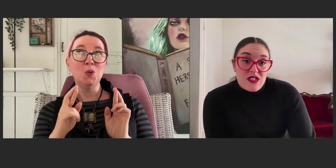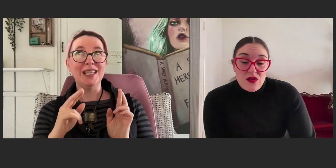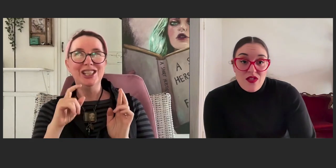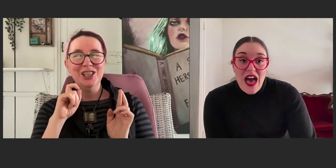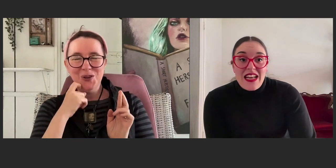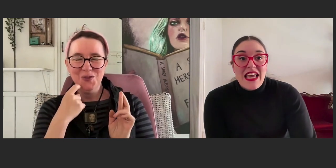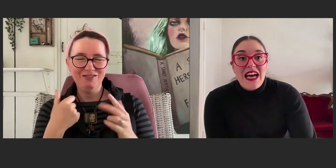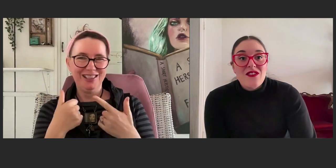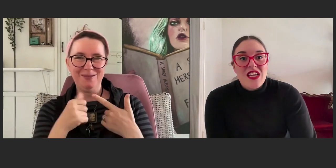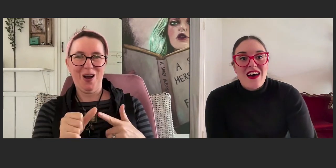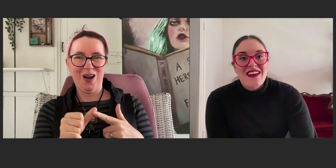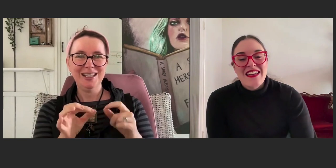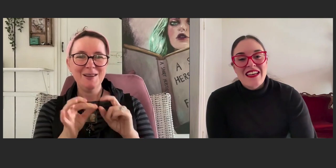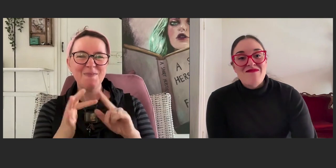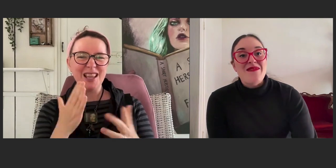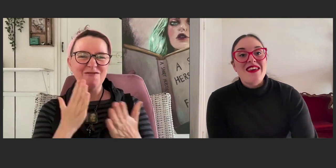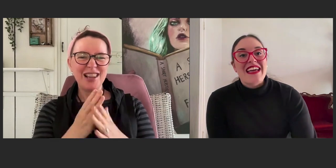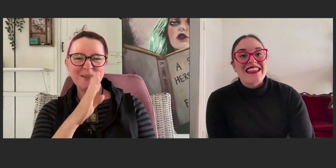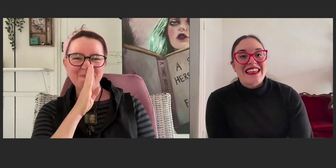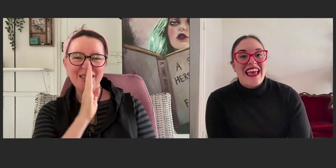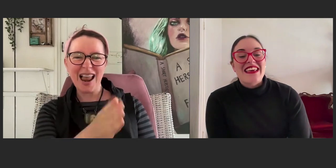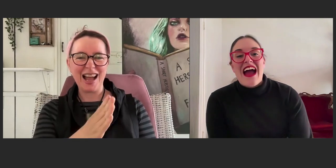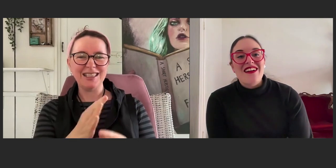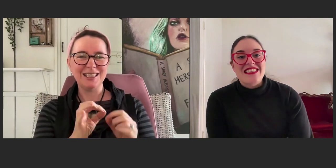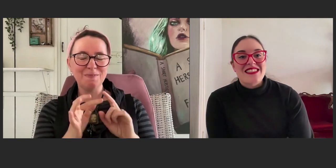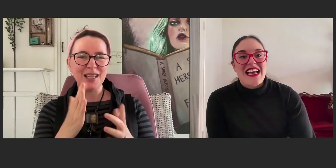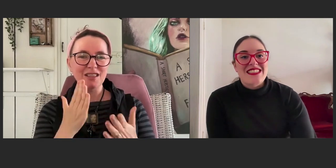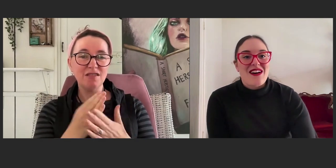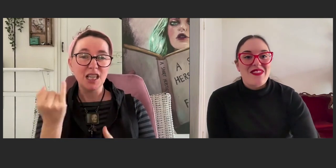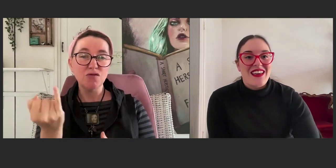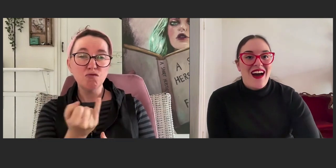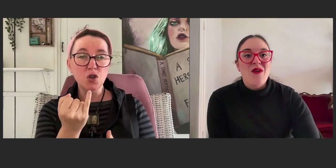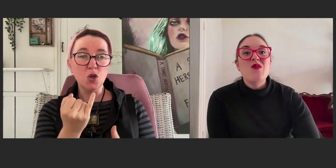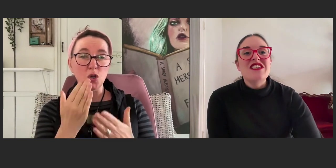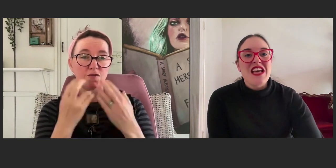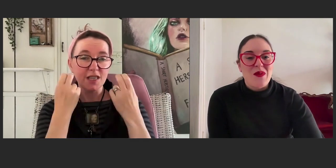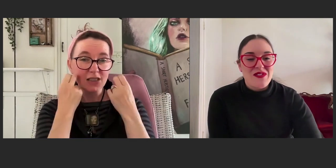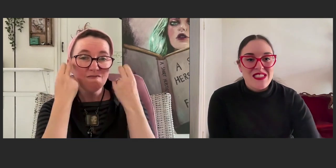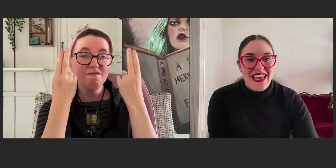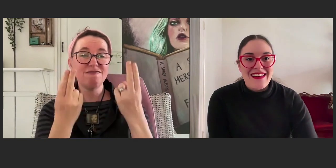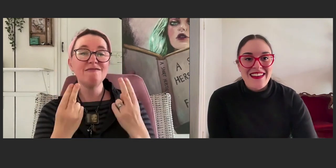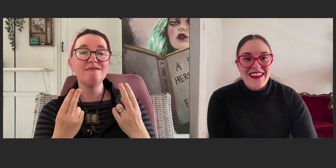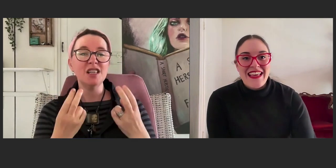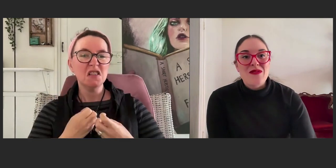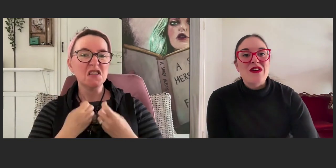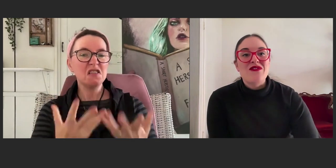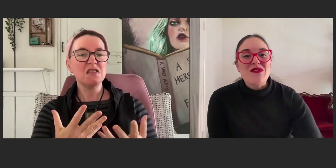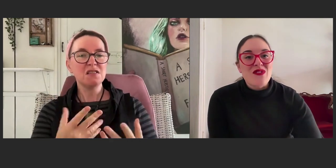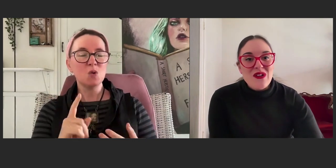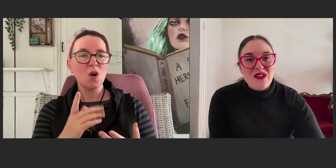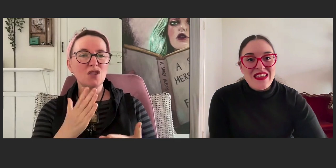to that encounter, maybe I can get the character to say something, I wish I would've said, they could be really rude,